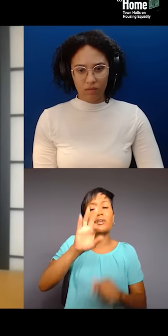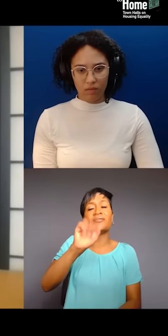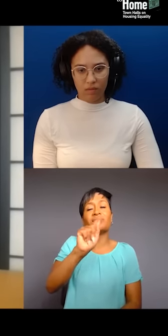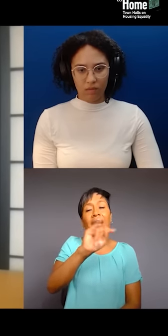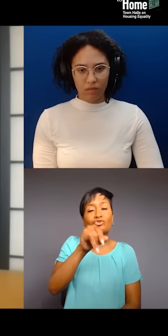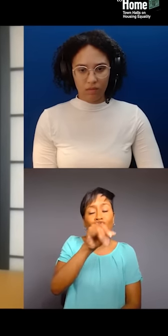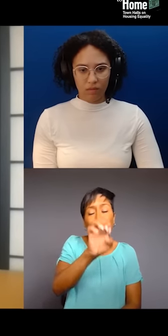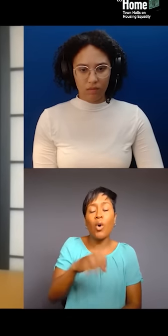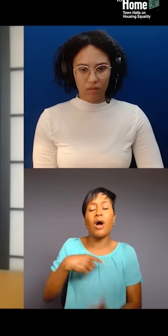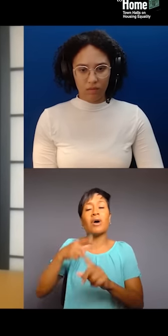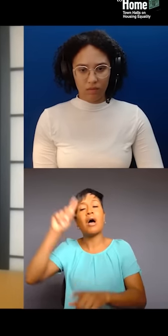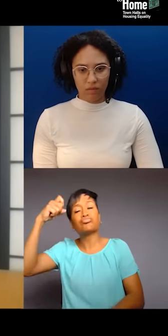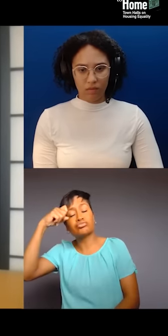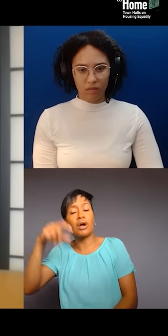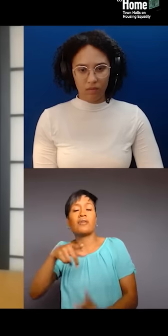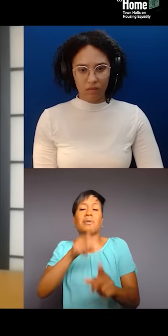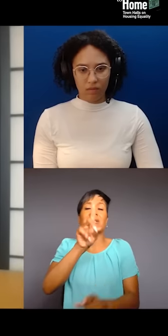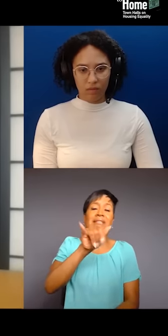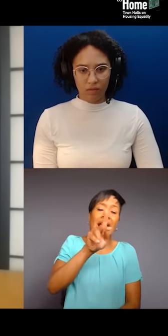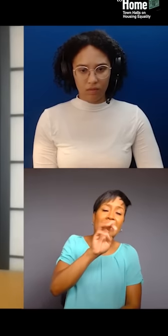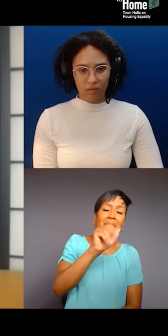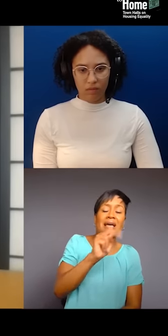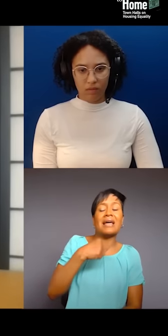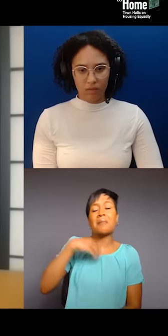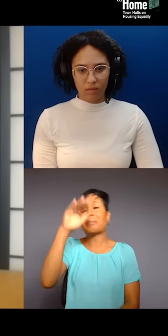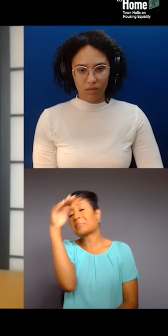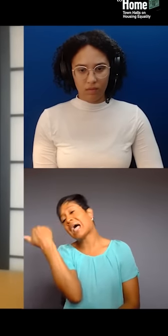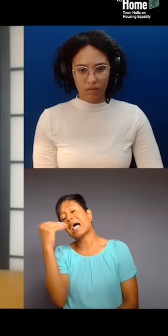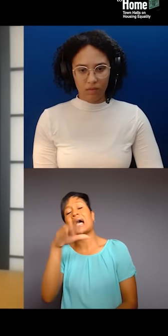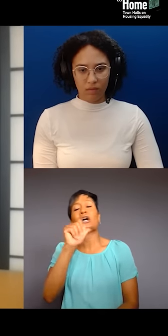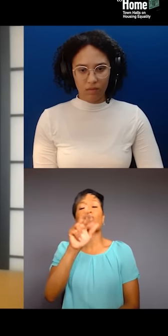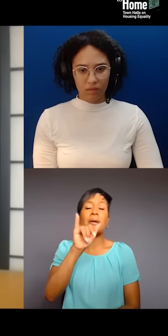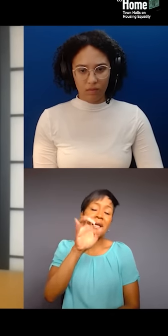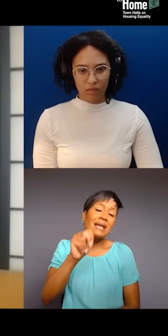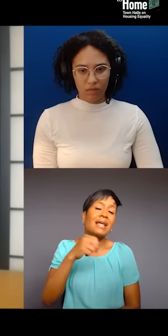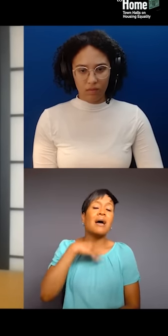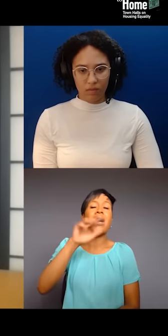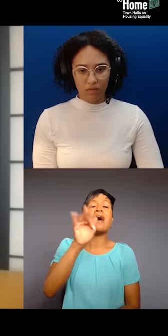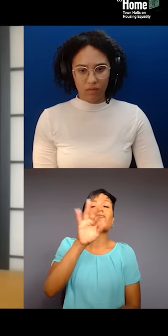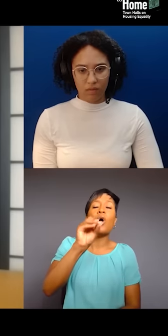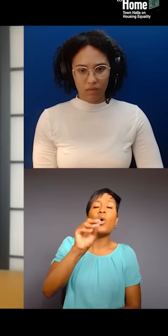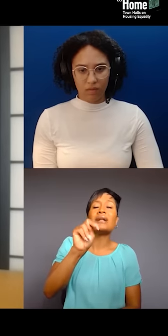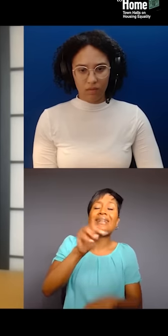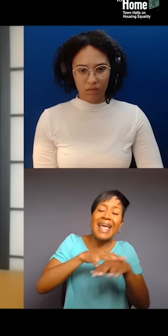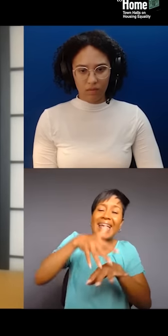I am Afro native on my father's side. My grandmother is Powhatan and Nanticoke Lenni-Lenape from the Delmarva Peninsula.